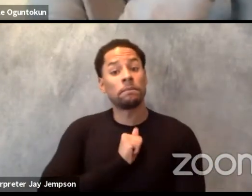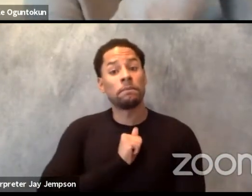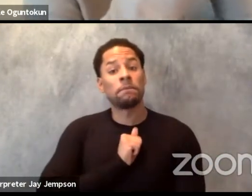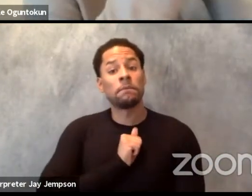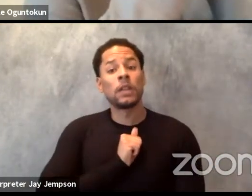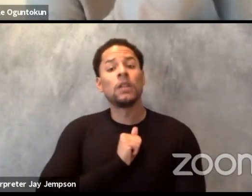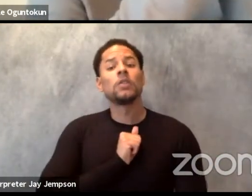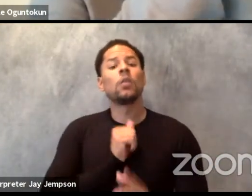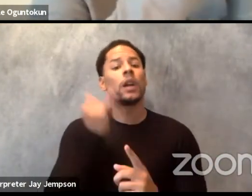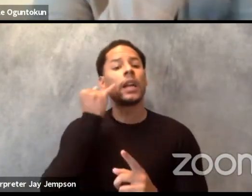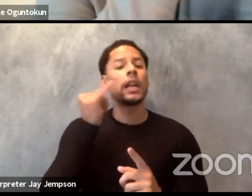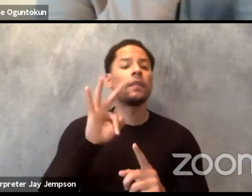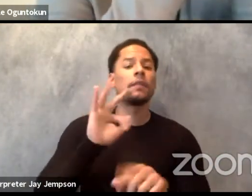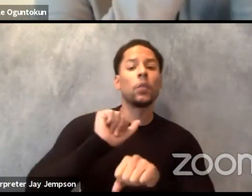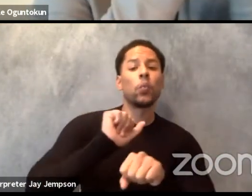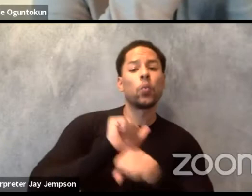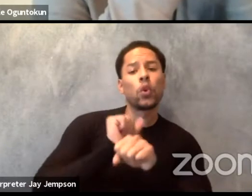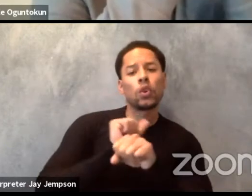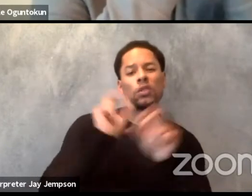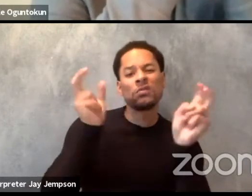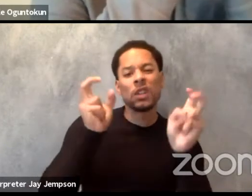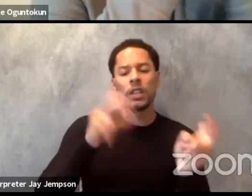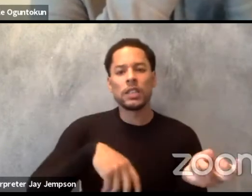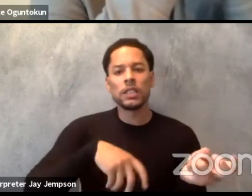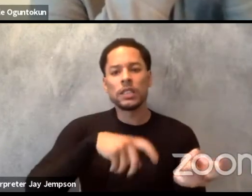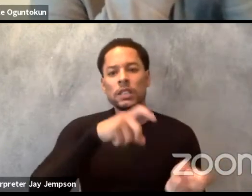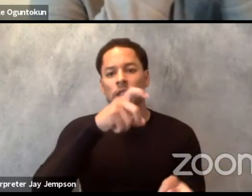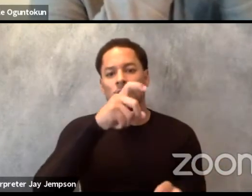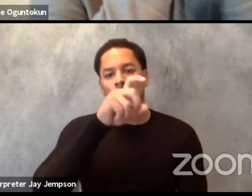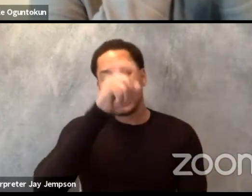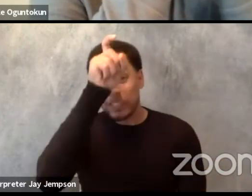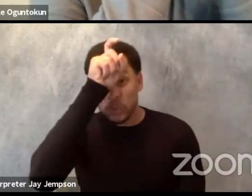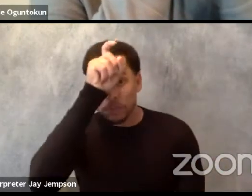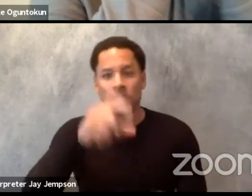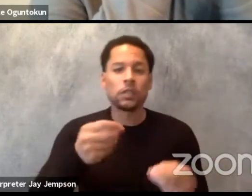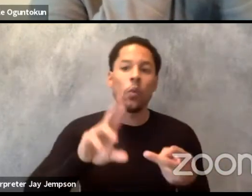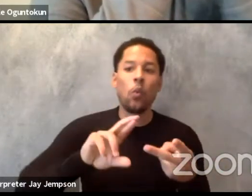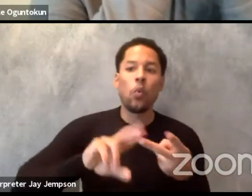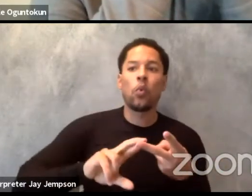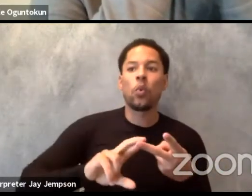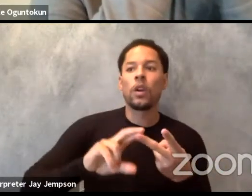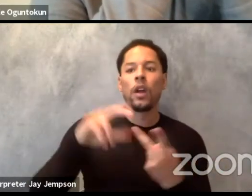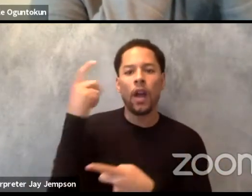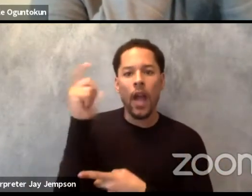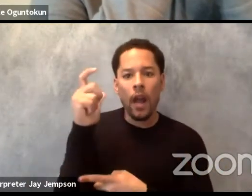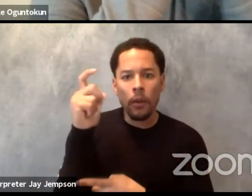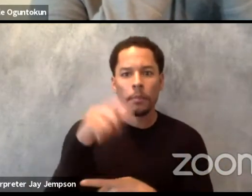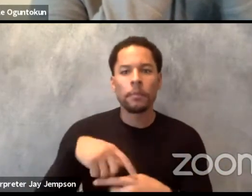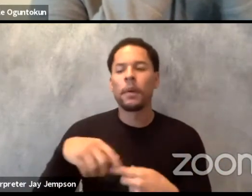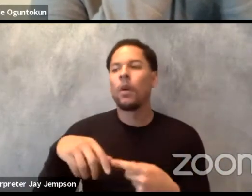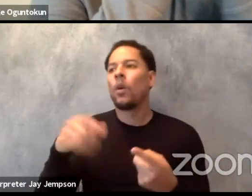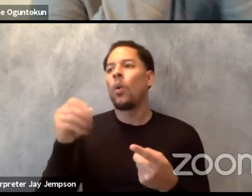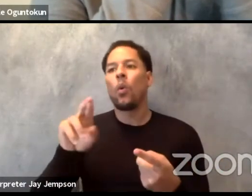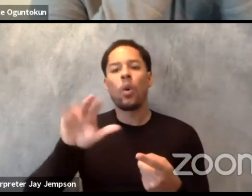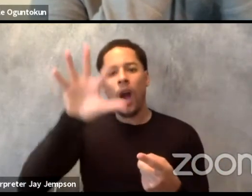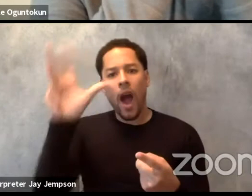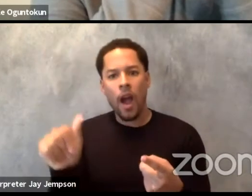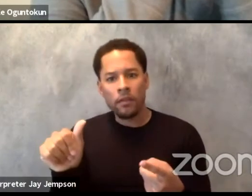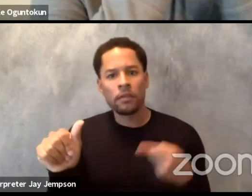or it's framed as a Arab, which is nothing else, and then its framed African when there is an African festival and they want a North African maker.